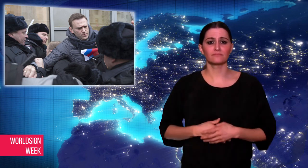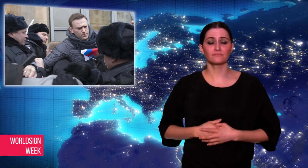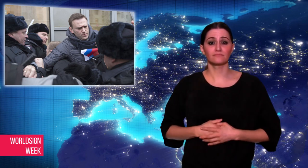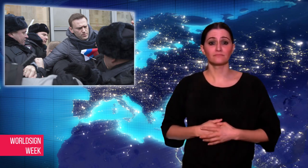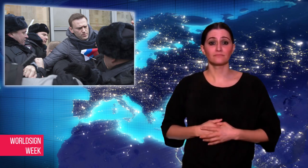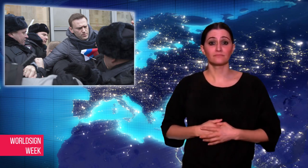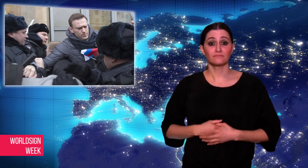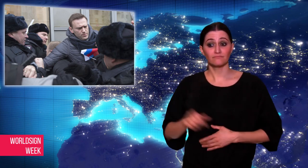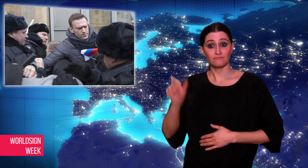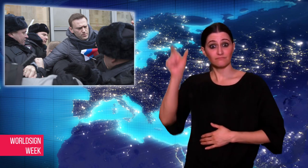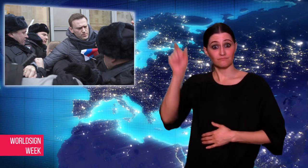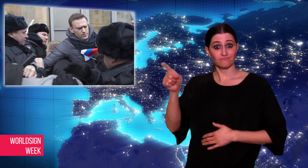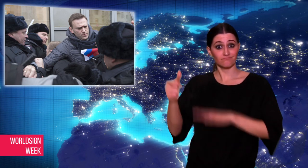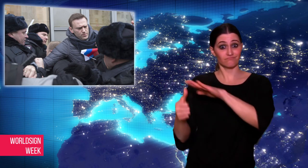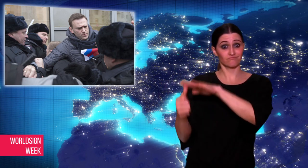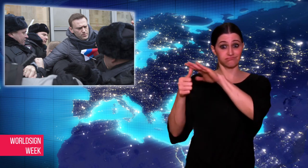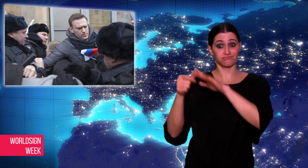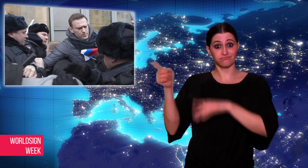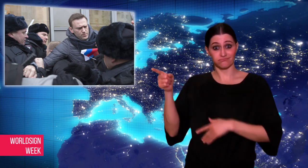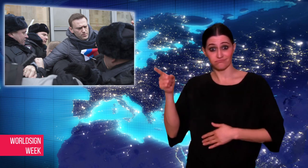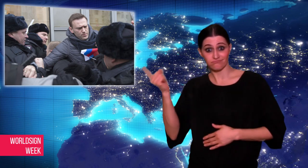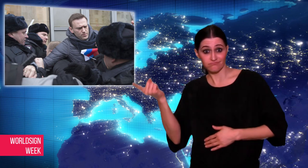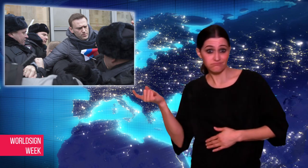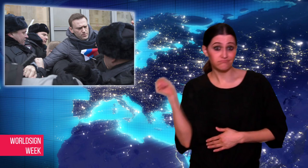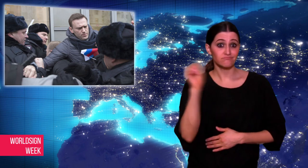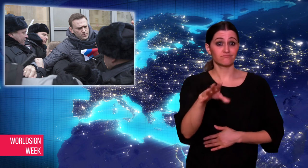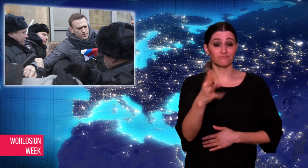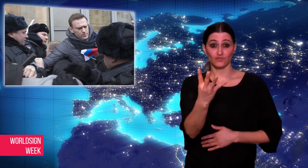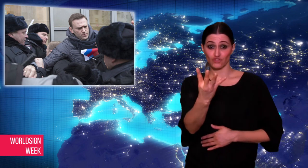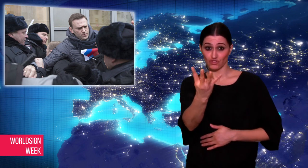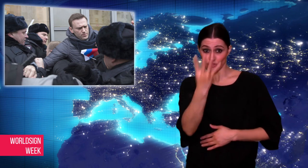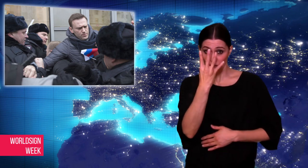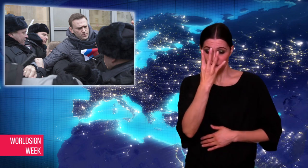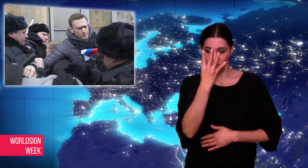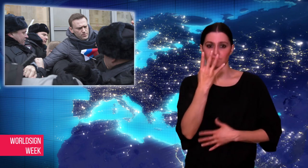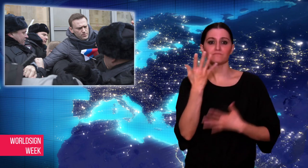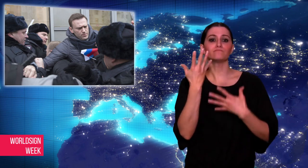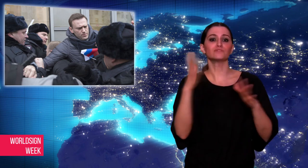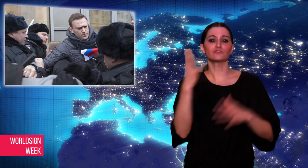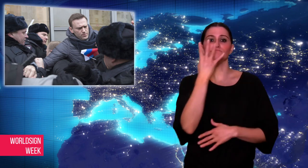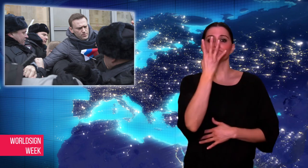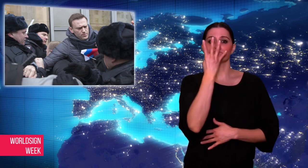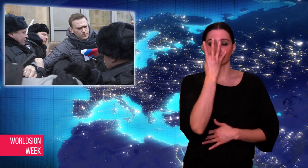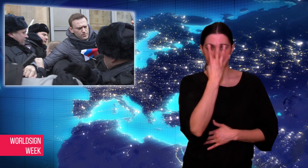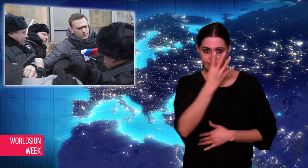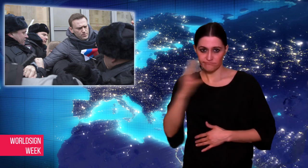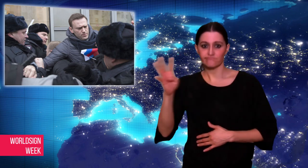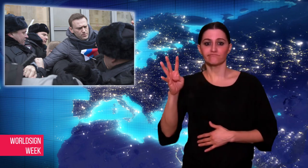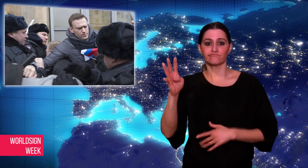Navalny would be charged with